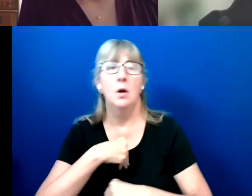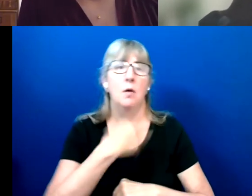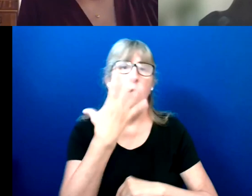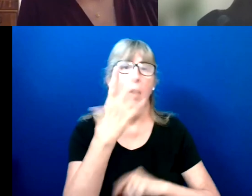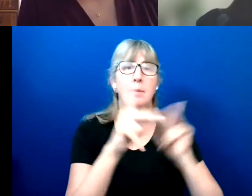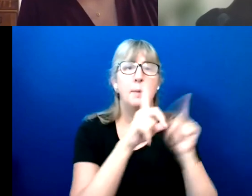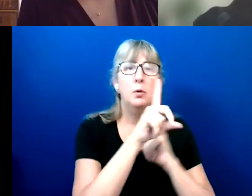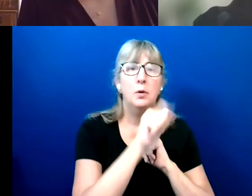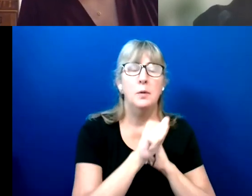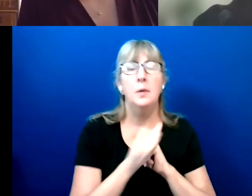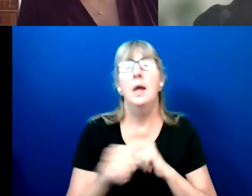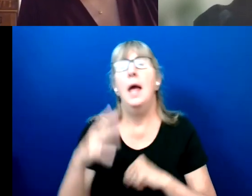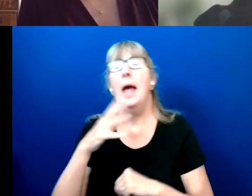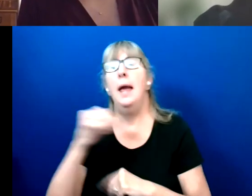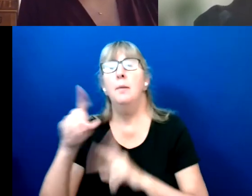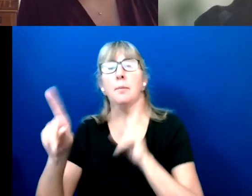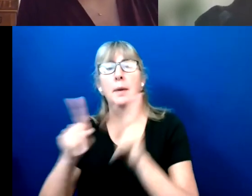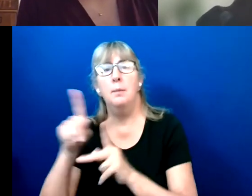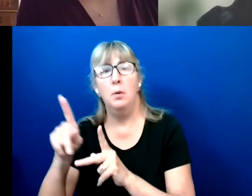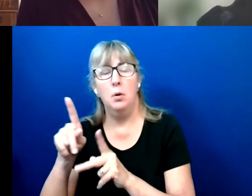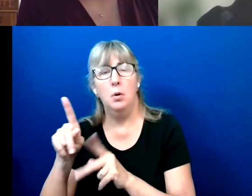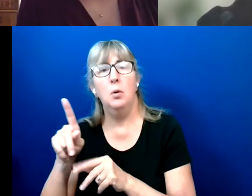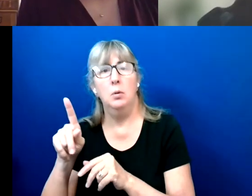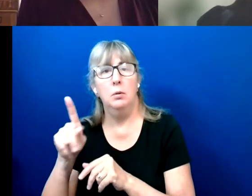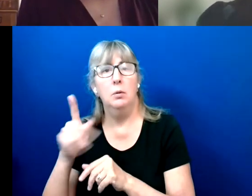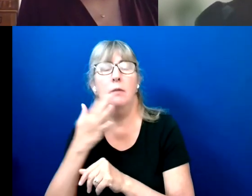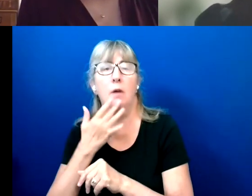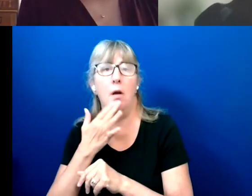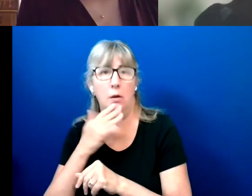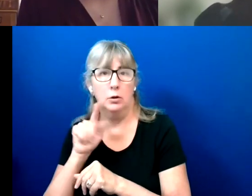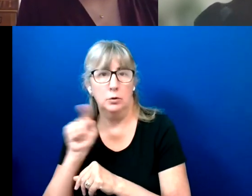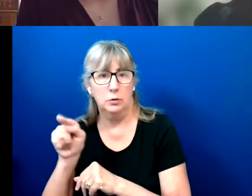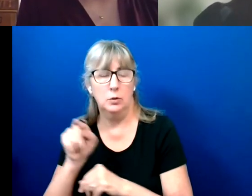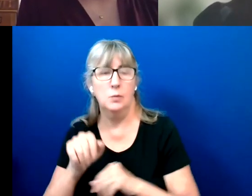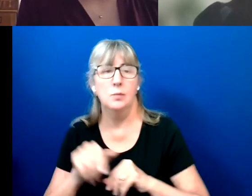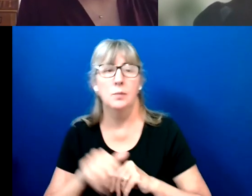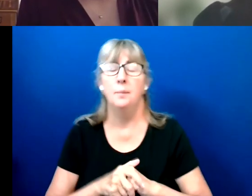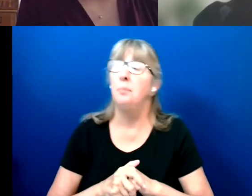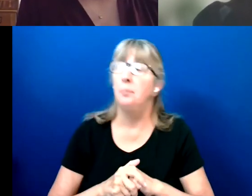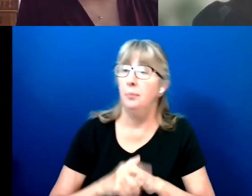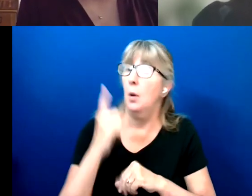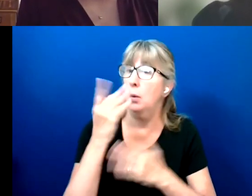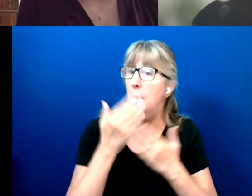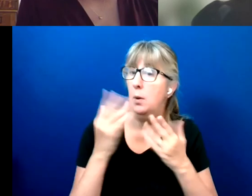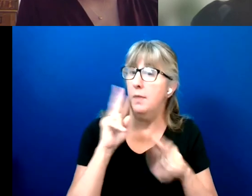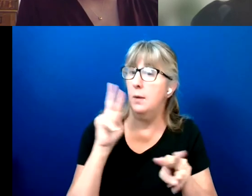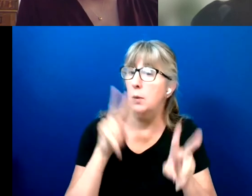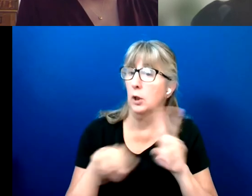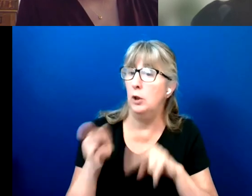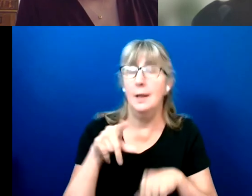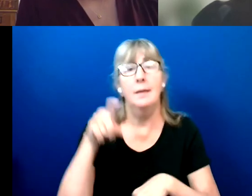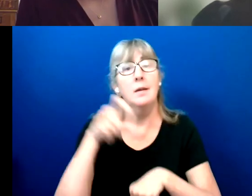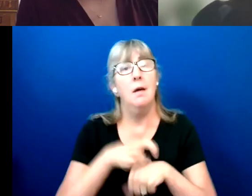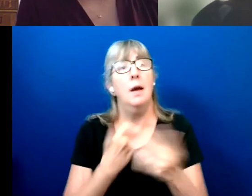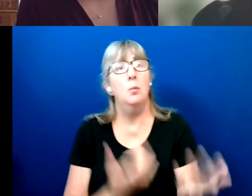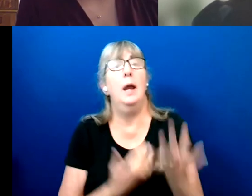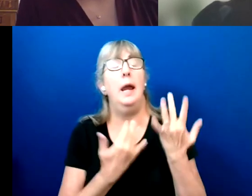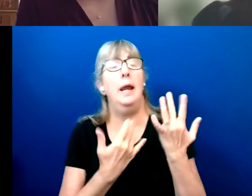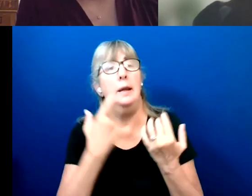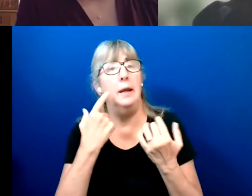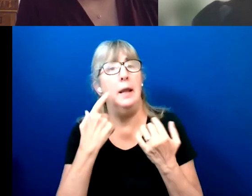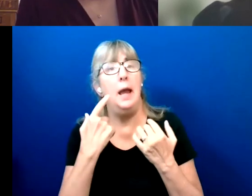Well, one of the things we looked at was time waiting in a polling place.